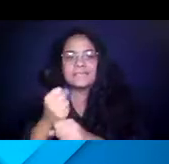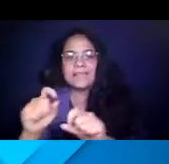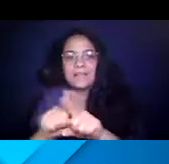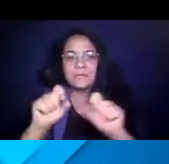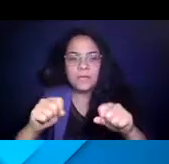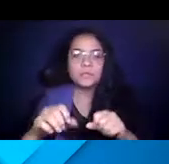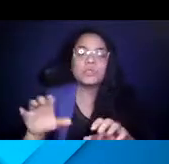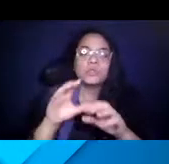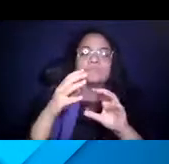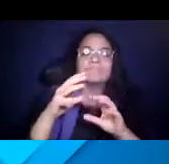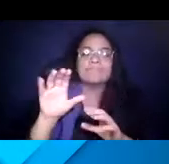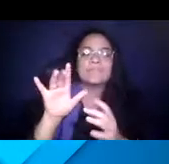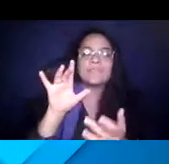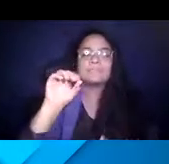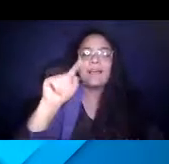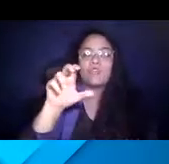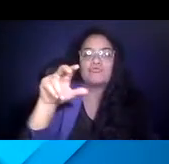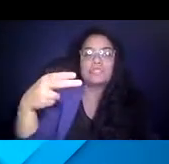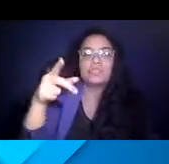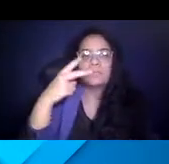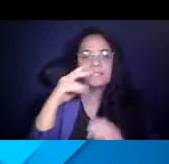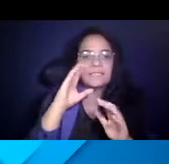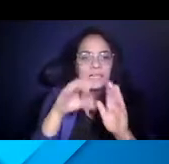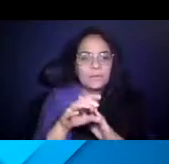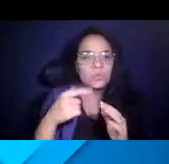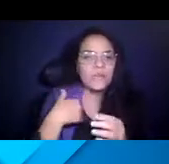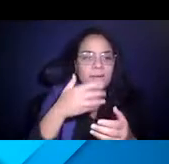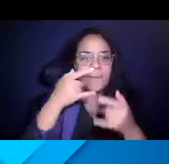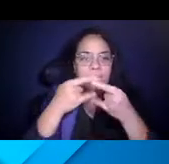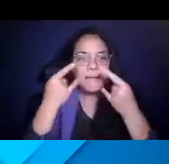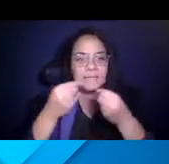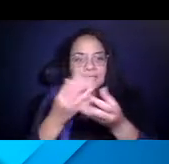14:50:25 You can see some images here where we did mask giveaways to customers.